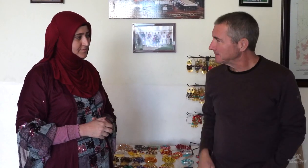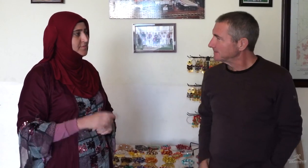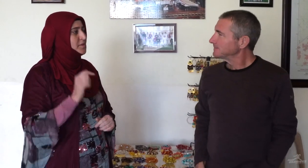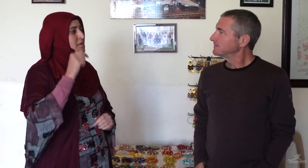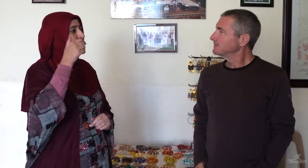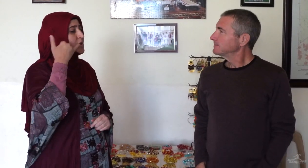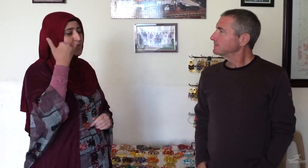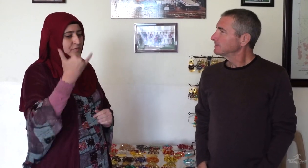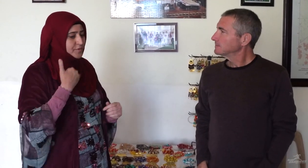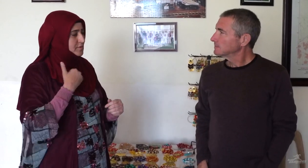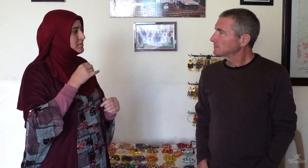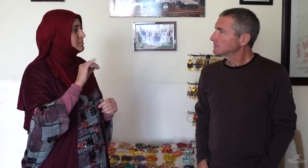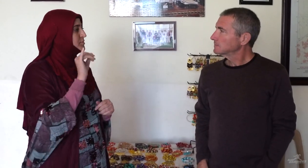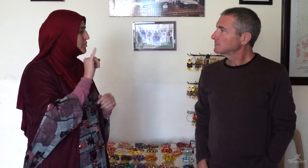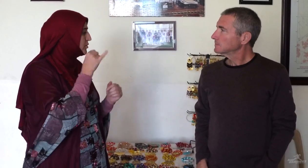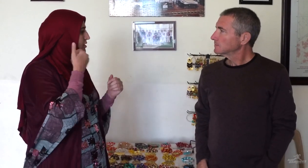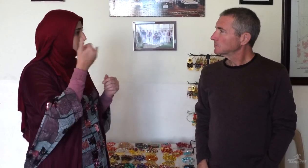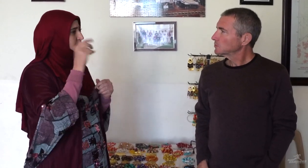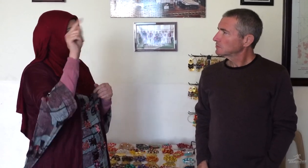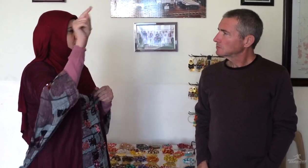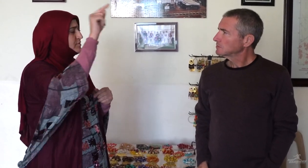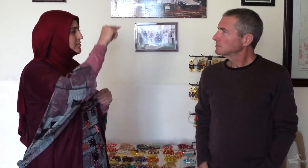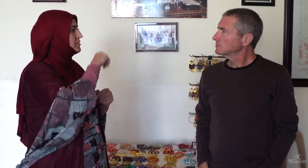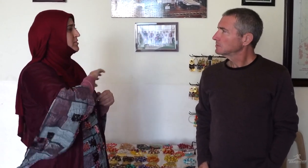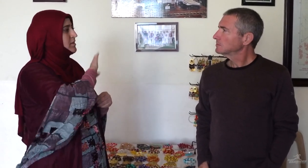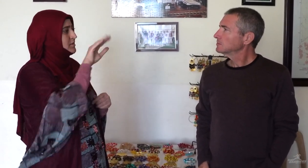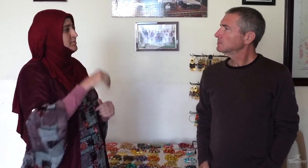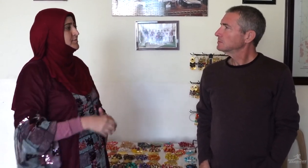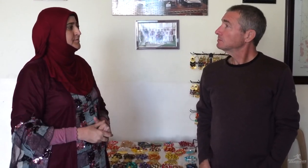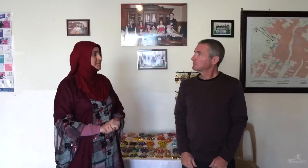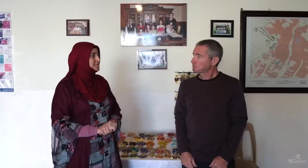Sometimes, I go to private events and the home party selling my pieces.